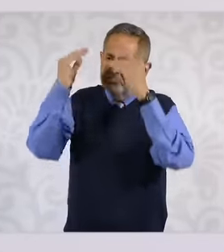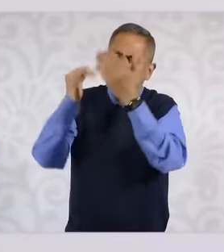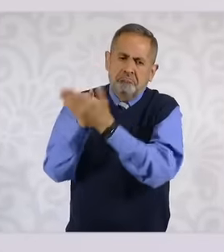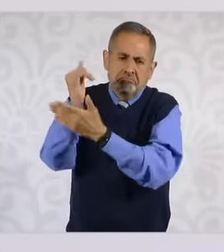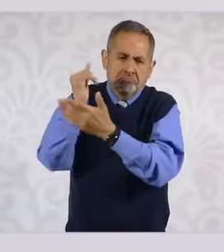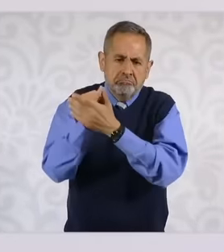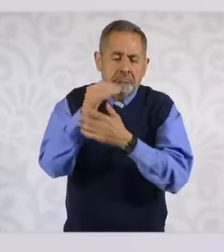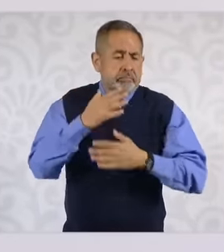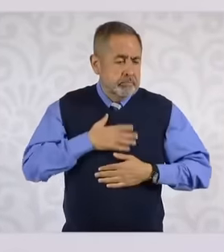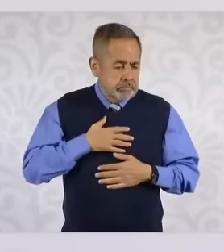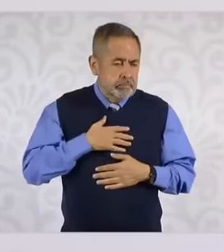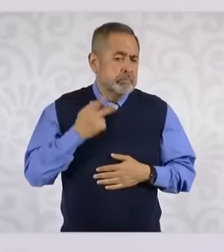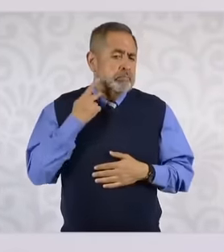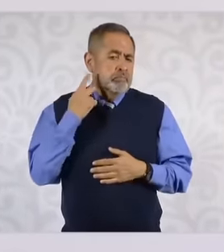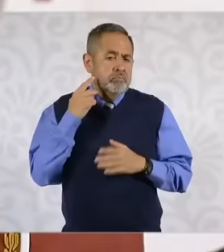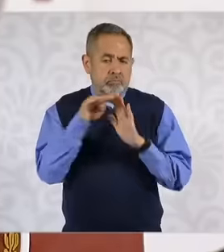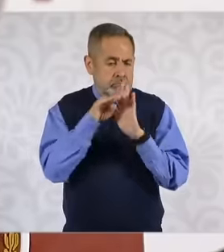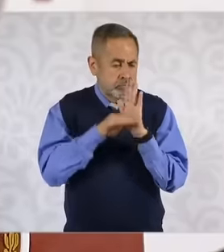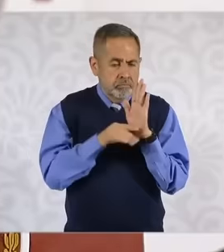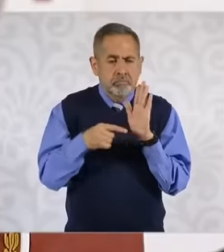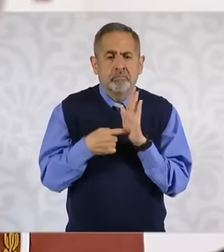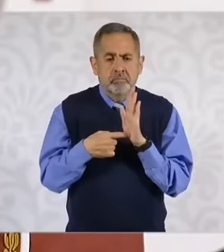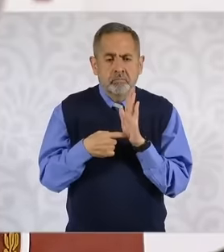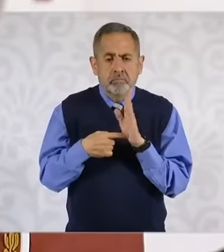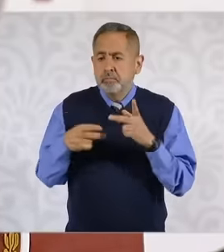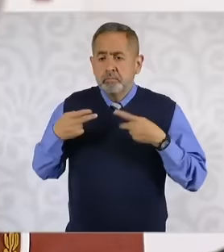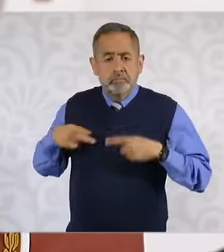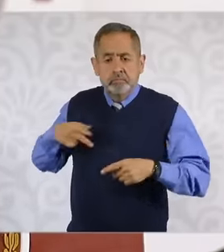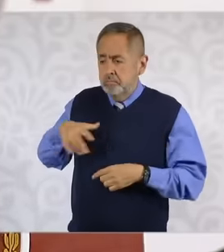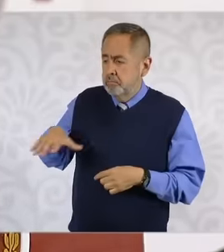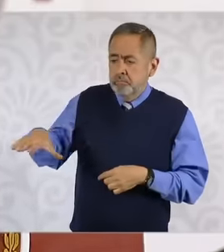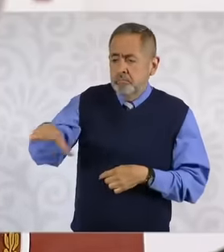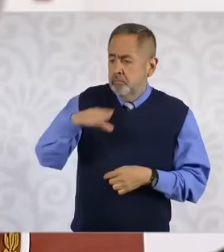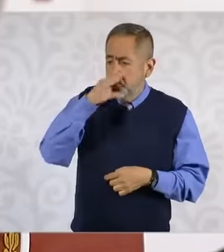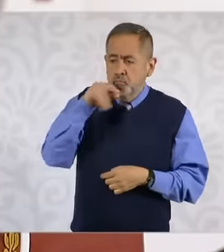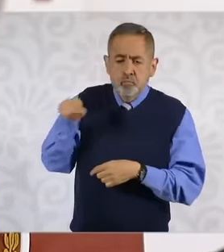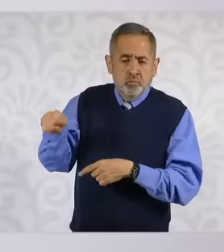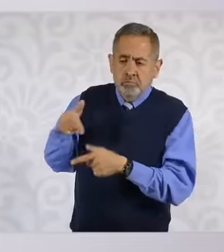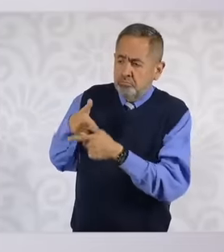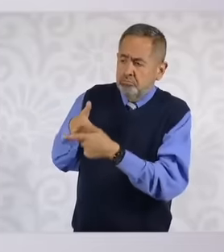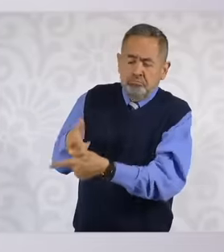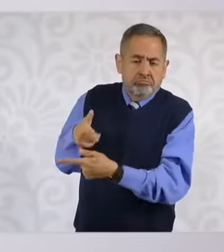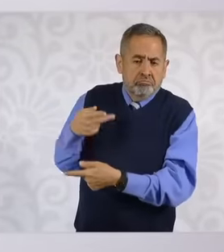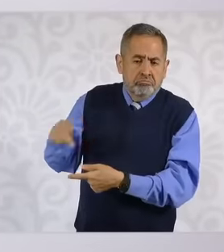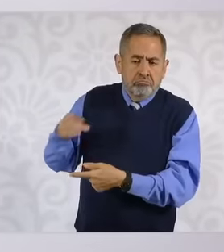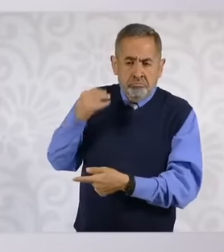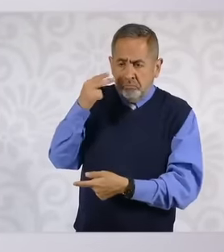our foreign policy says. It is the Cuban people who must decide How to organize themselves and how to